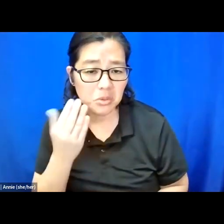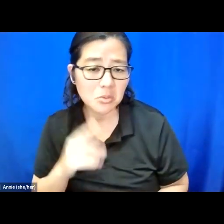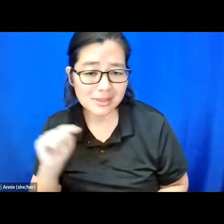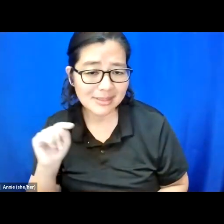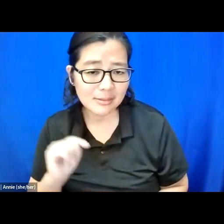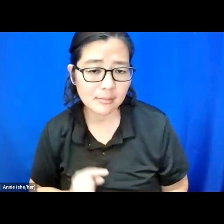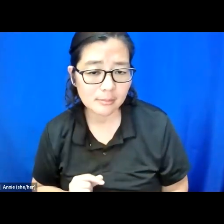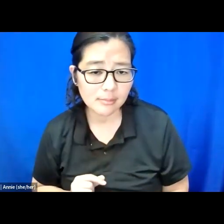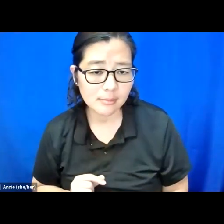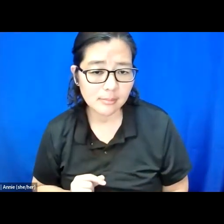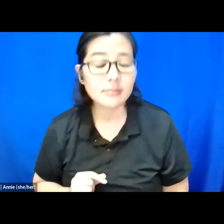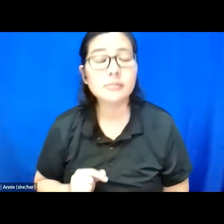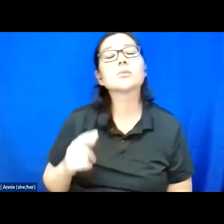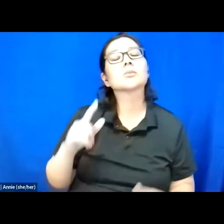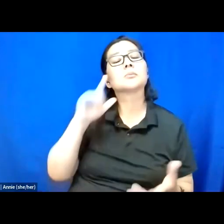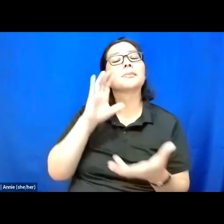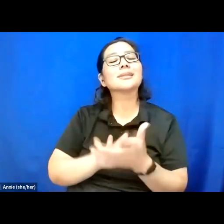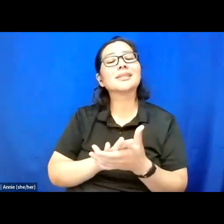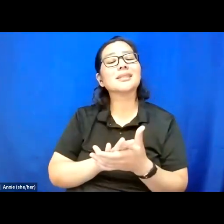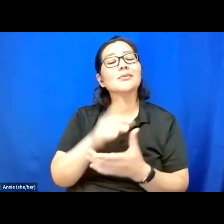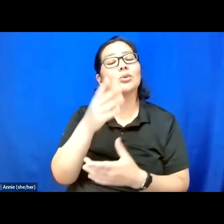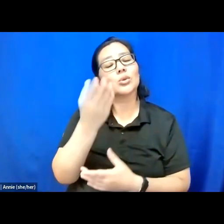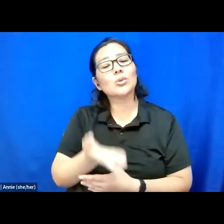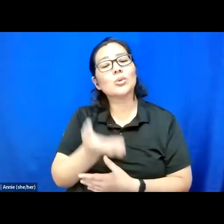We believe you have conversion disorder.